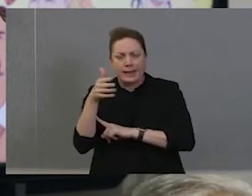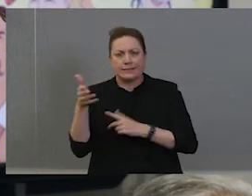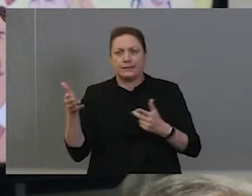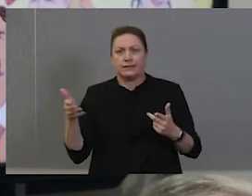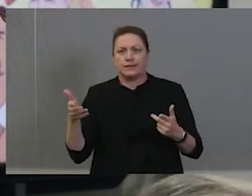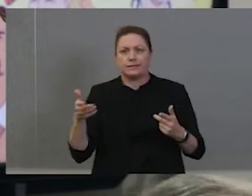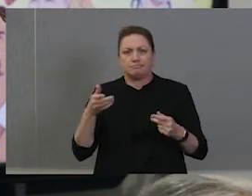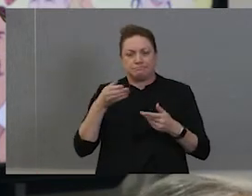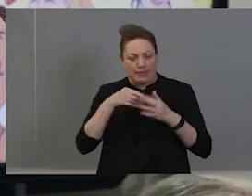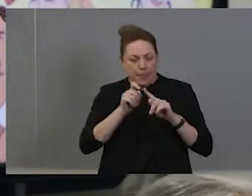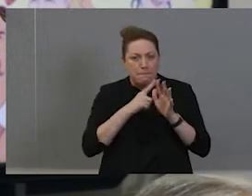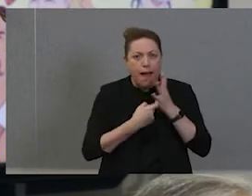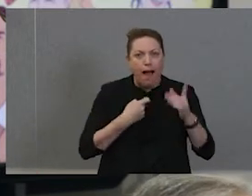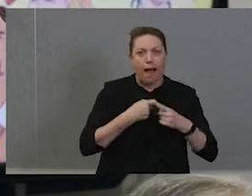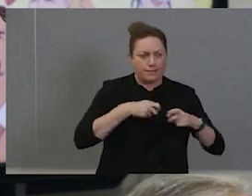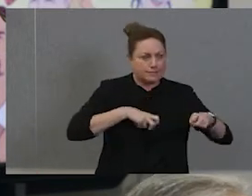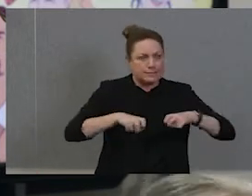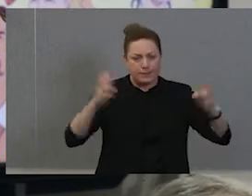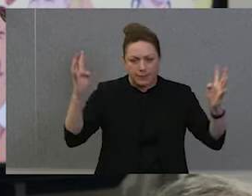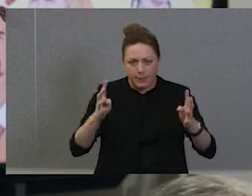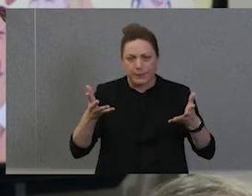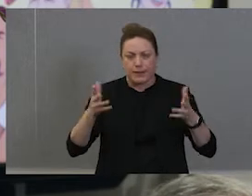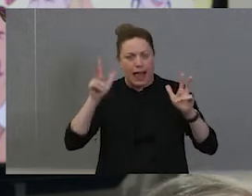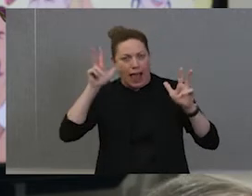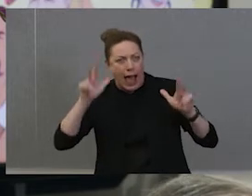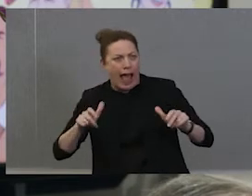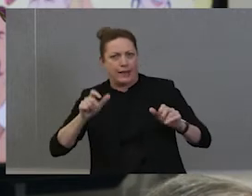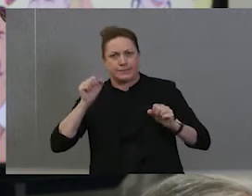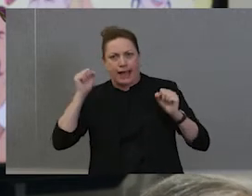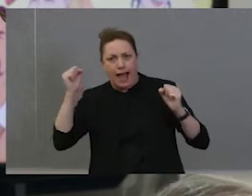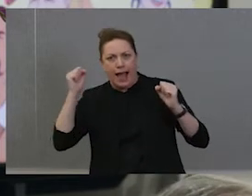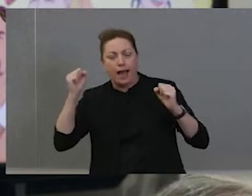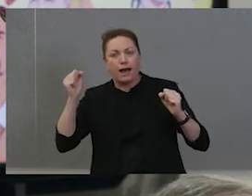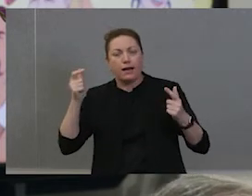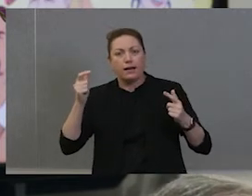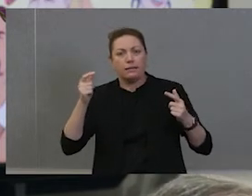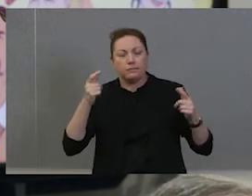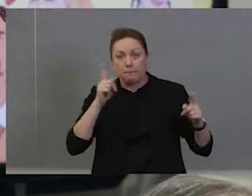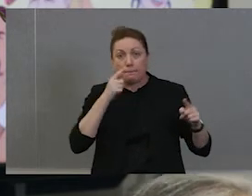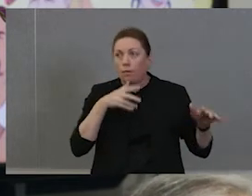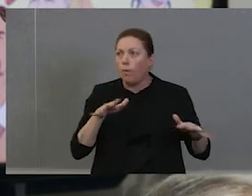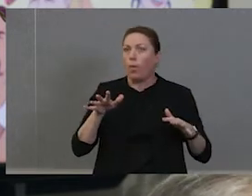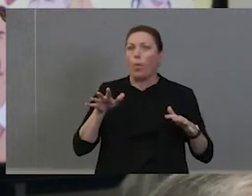and here they are you know loud and we're hearing them. Their voices